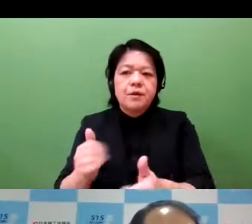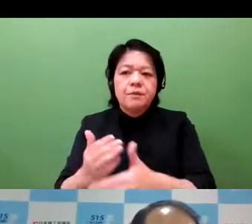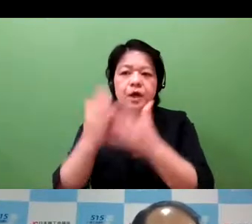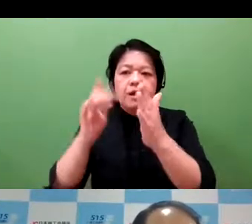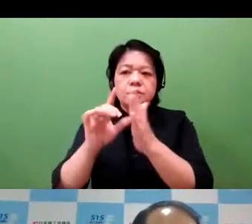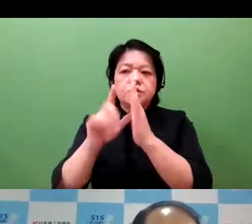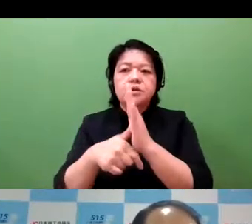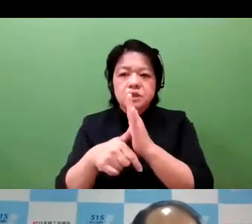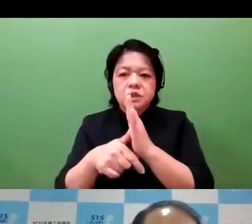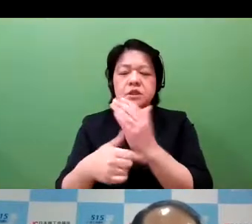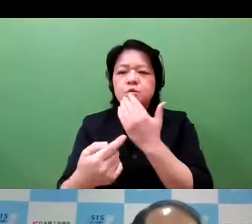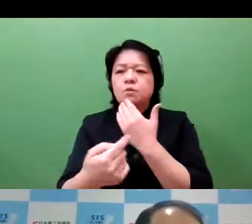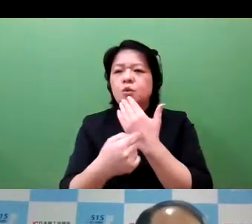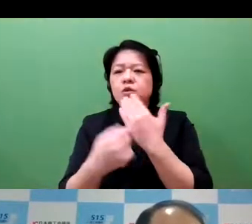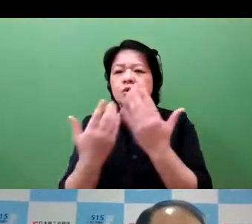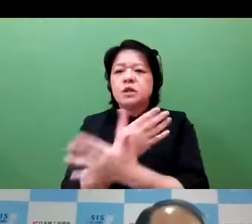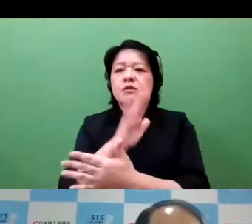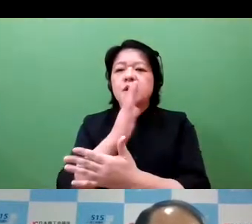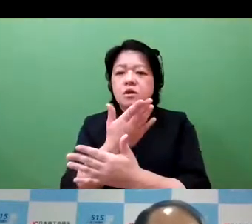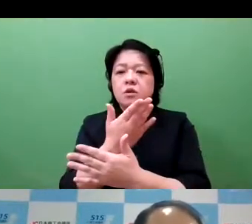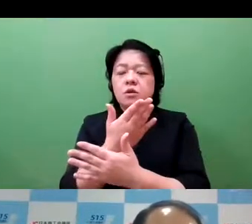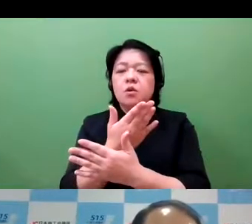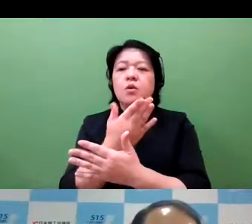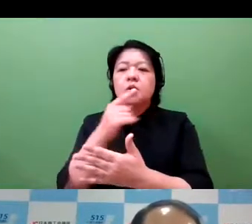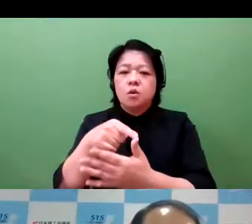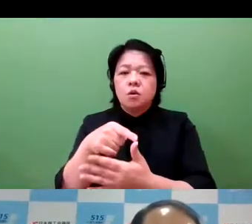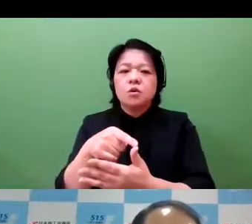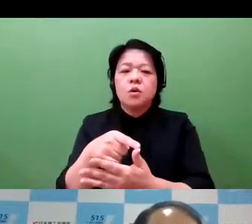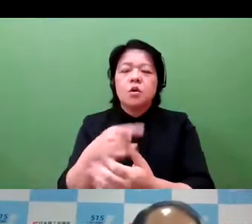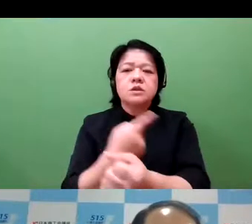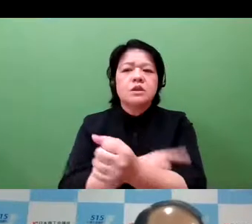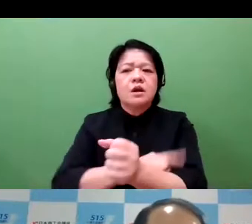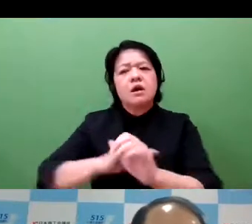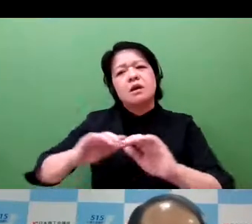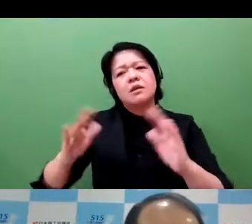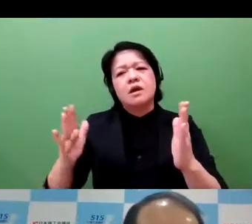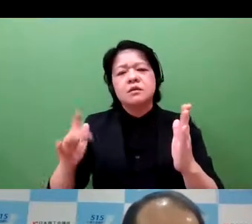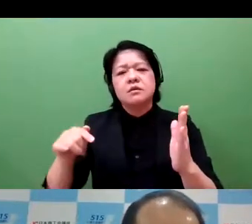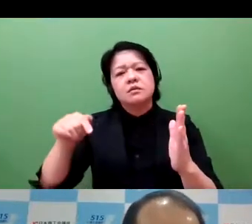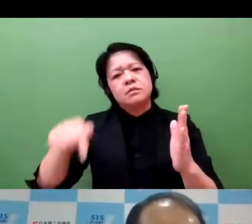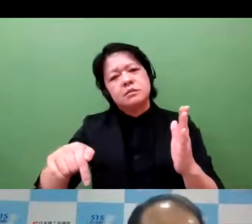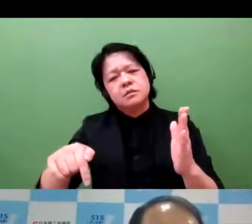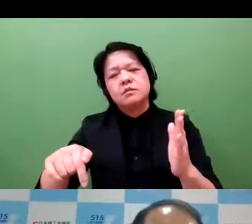leaders who are very concerned about what they can do in order